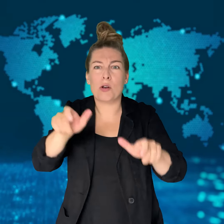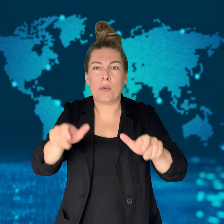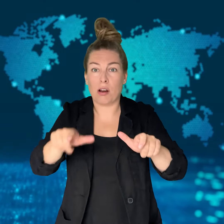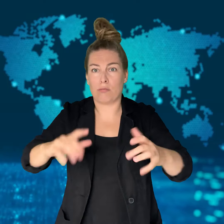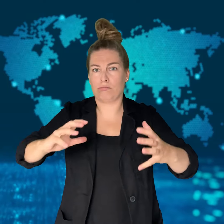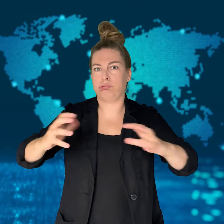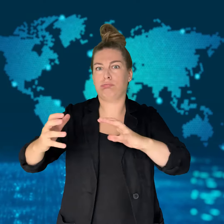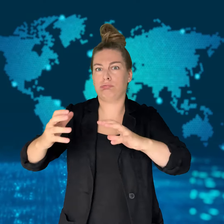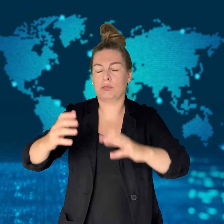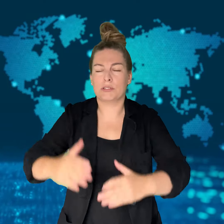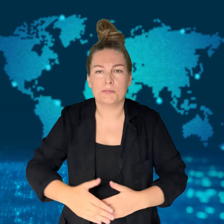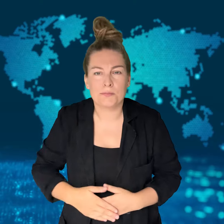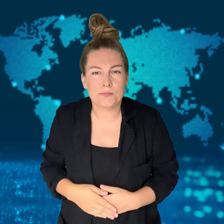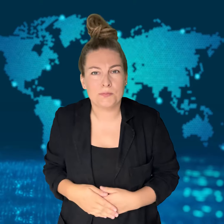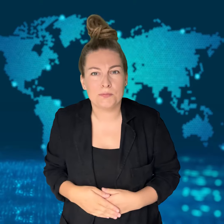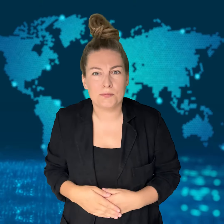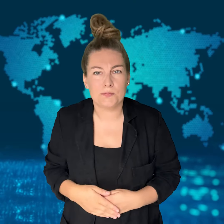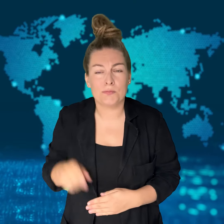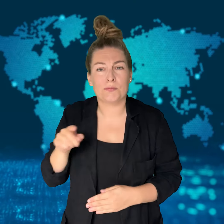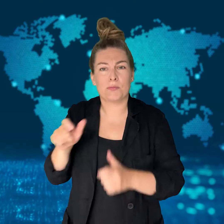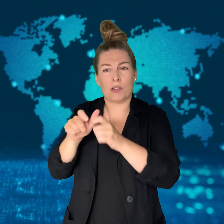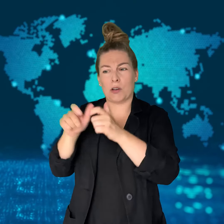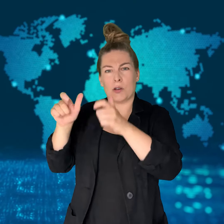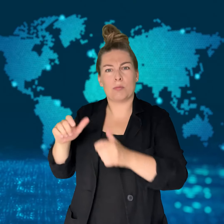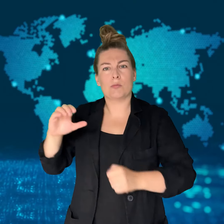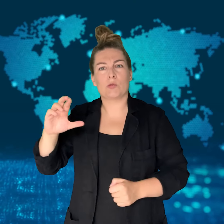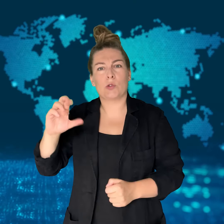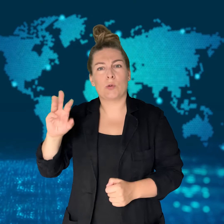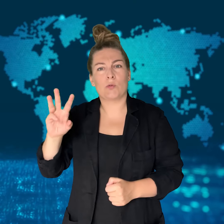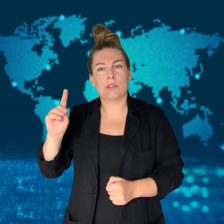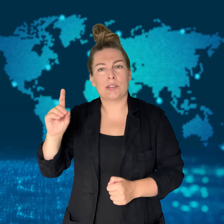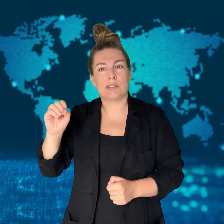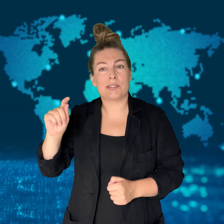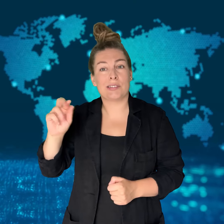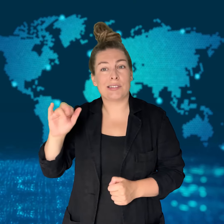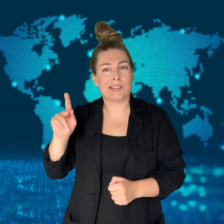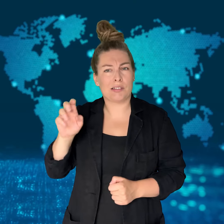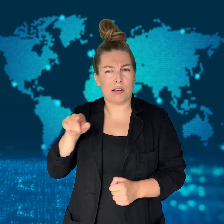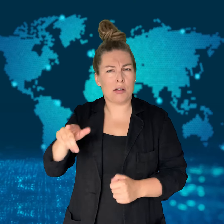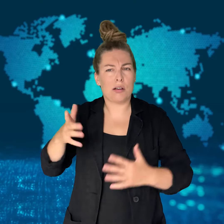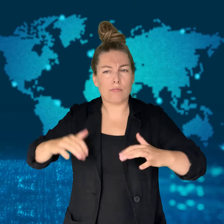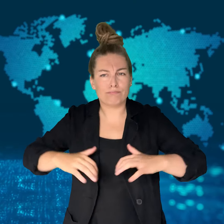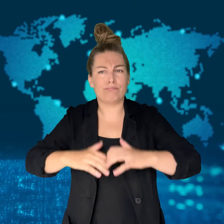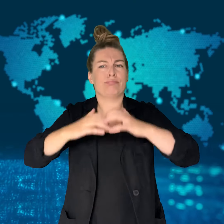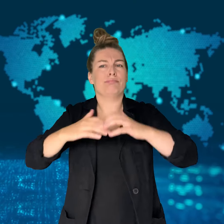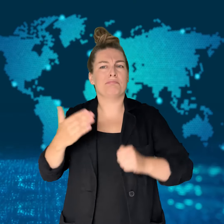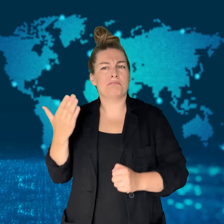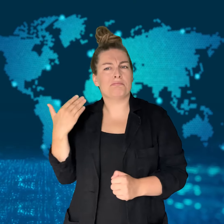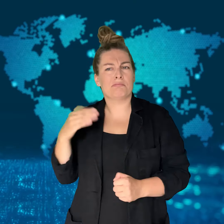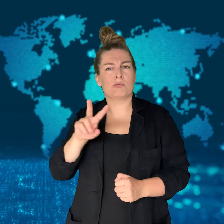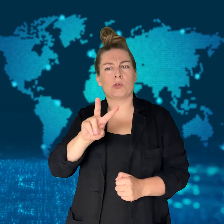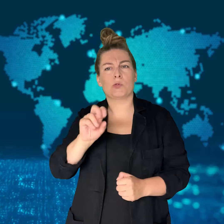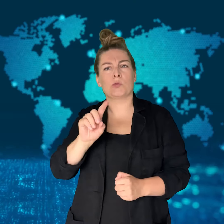the same critical services.